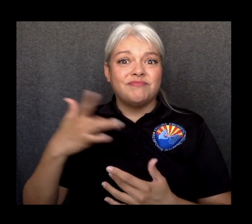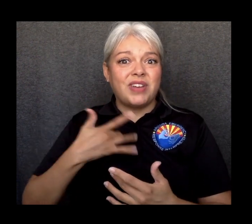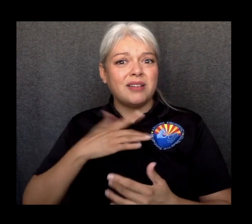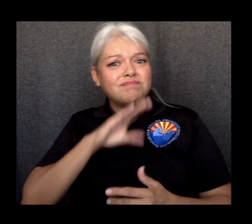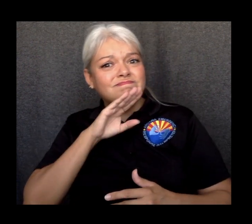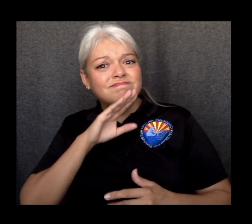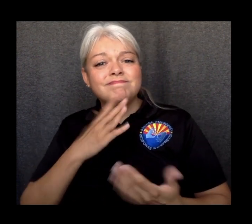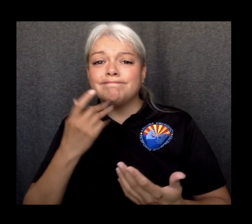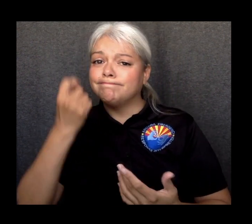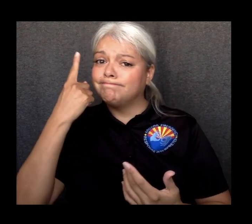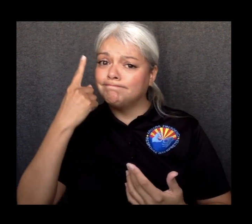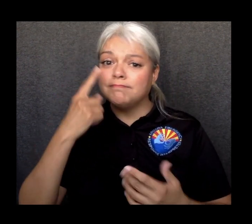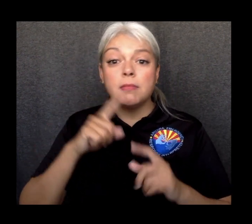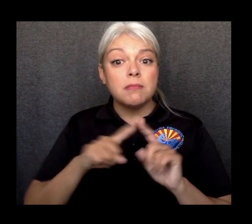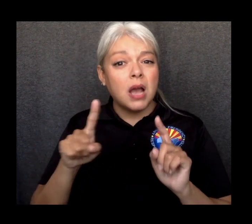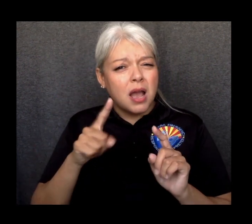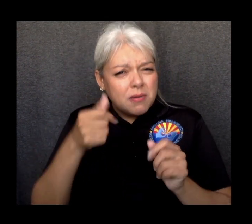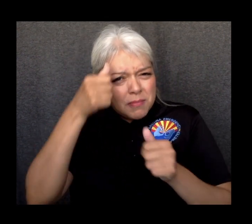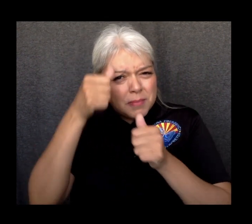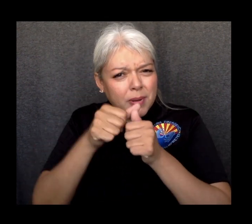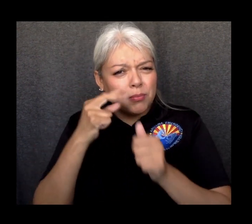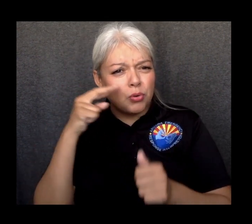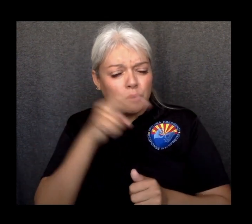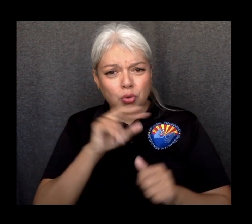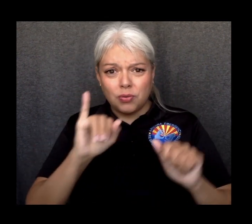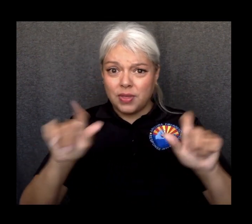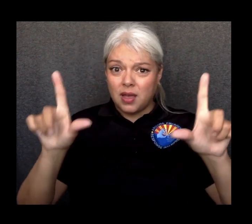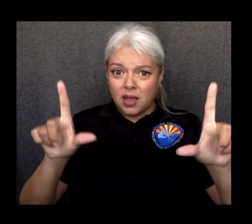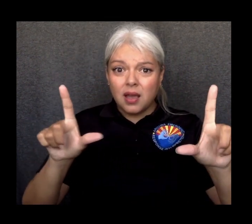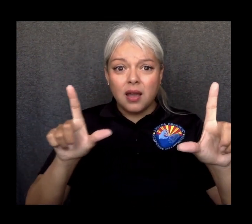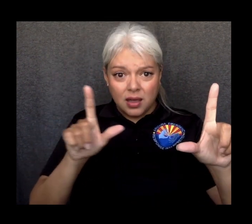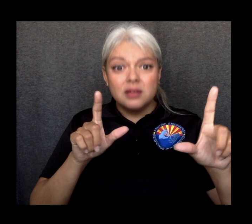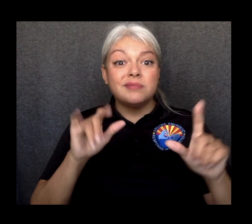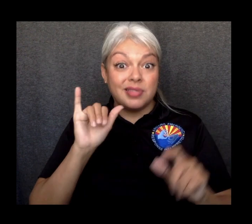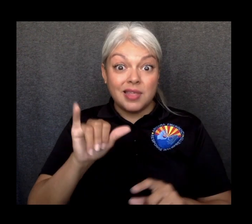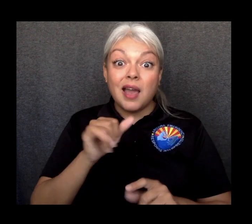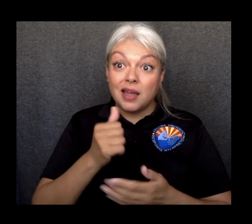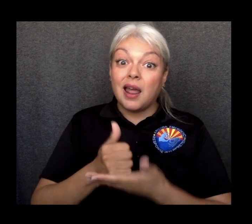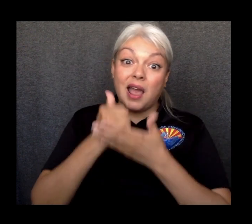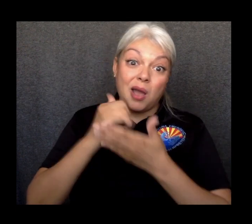However, my hope is that by looking at this, you’ll be able to see the tremendous impact of that.